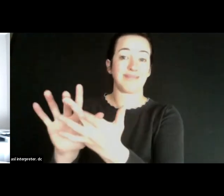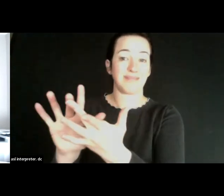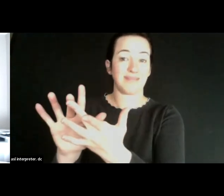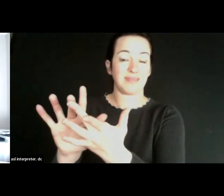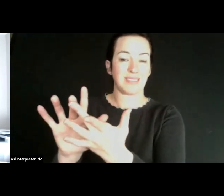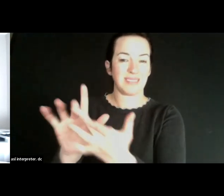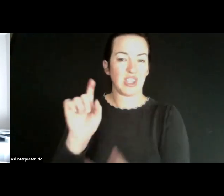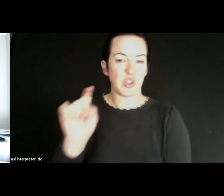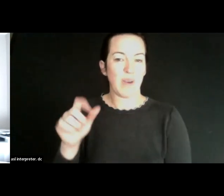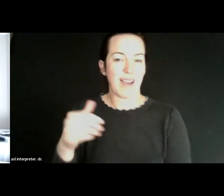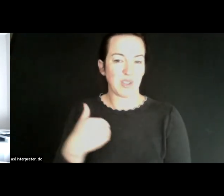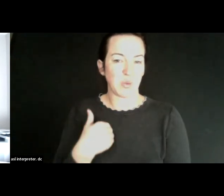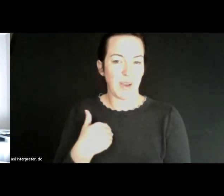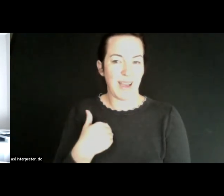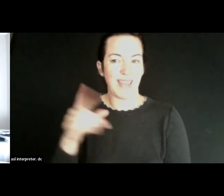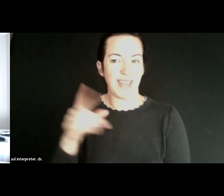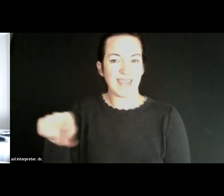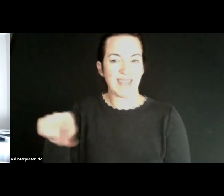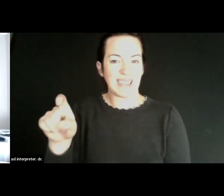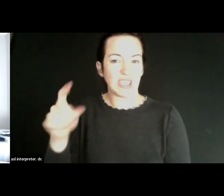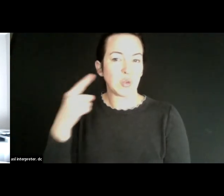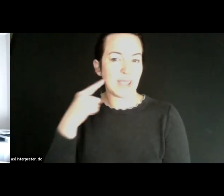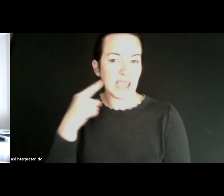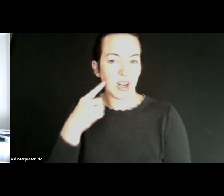several touch points. They need to hear from you like 8 different times before they take action.